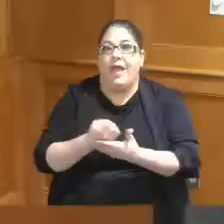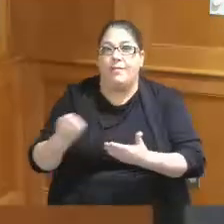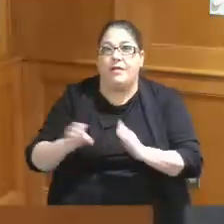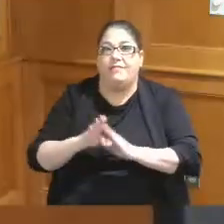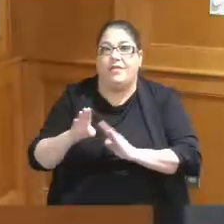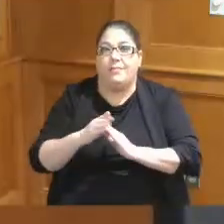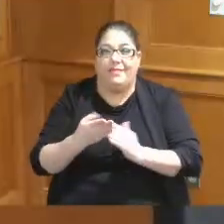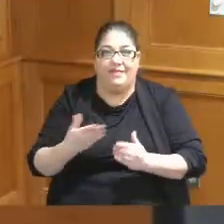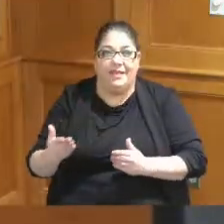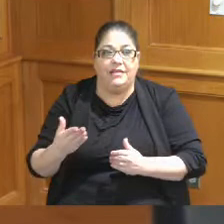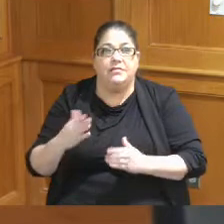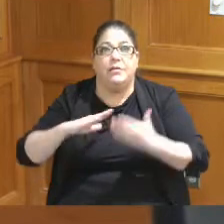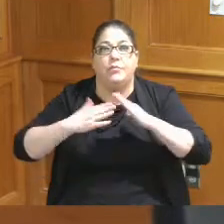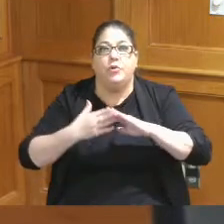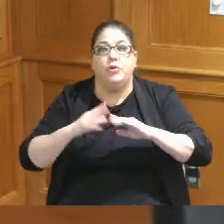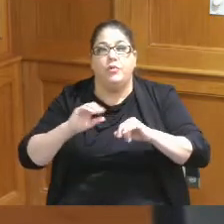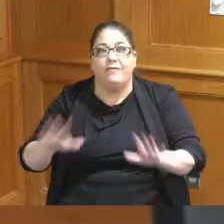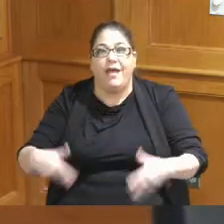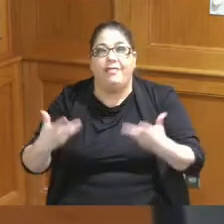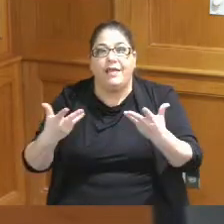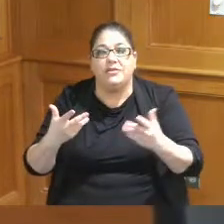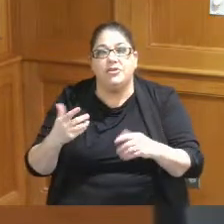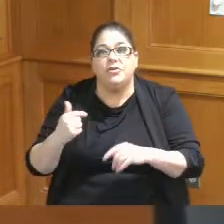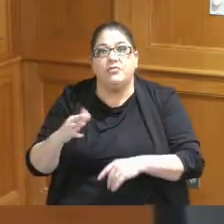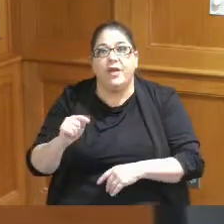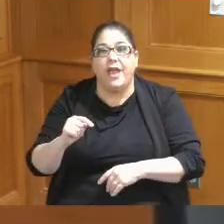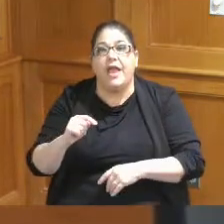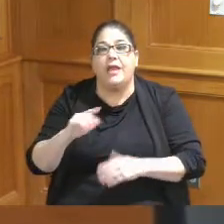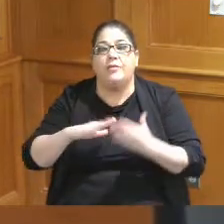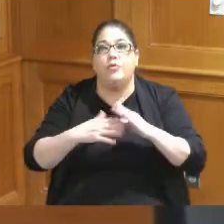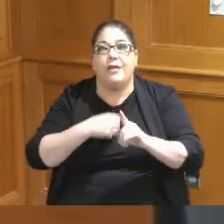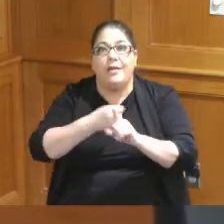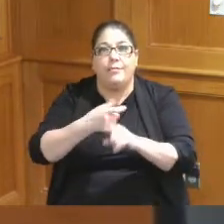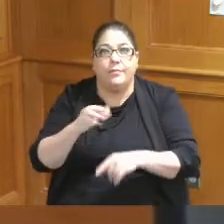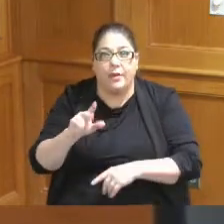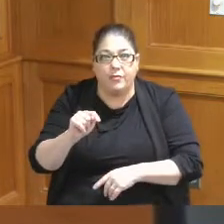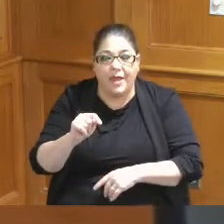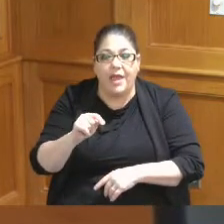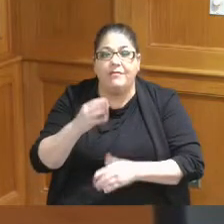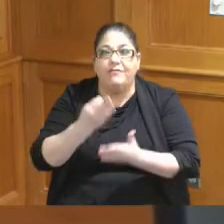from the community revitalization Grant to the community impact Grant to the funding for the for